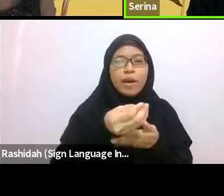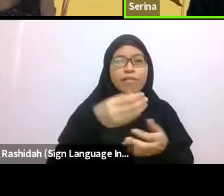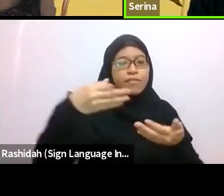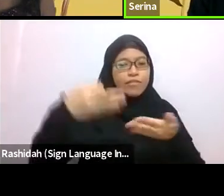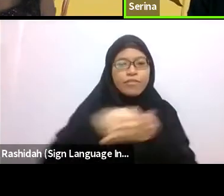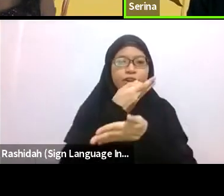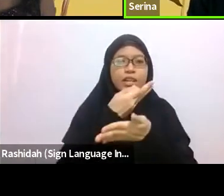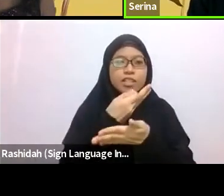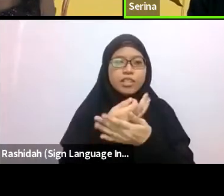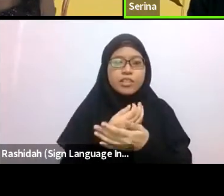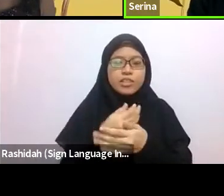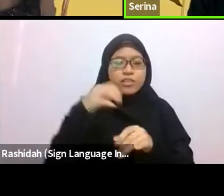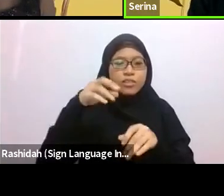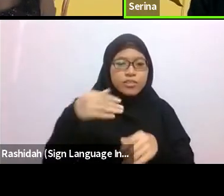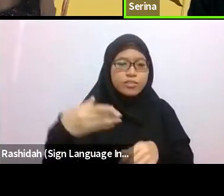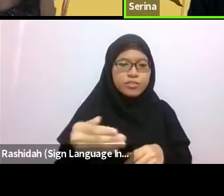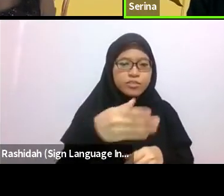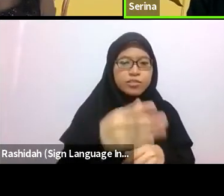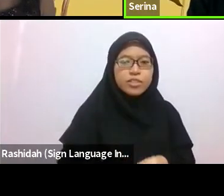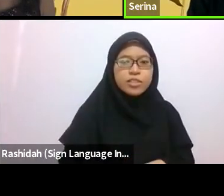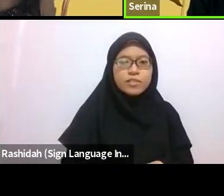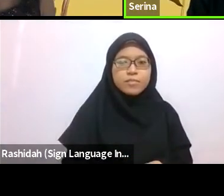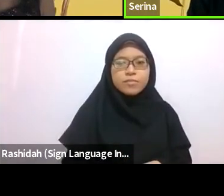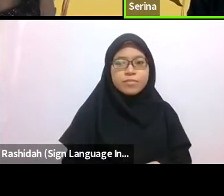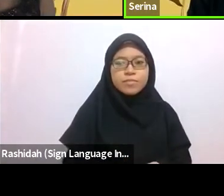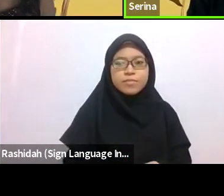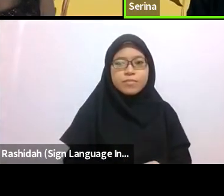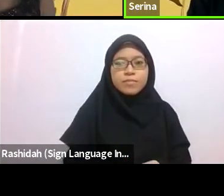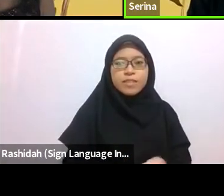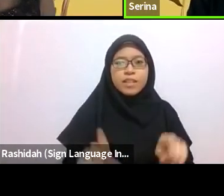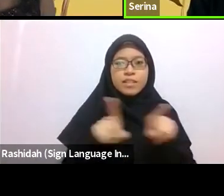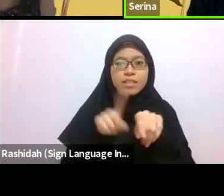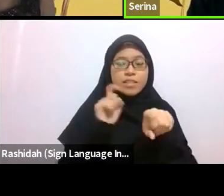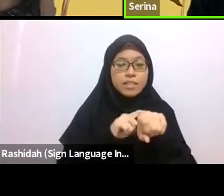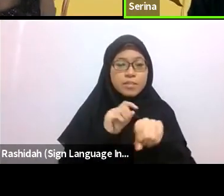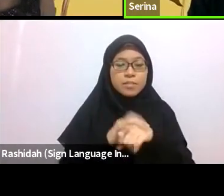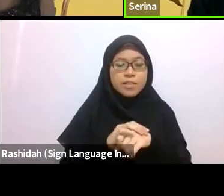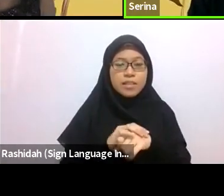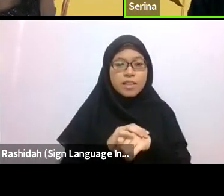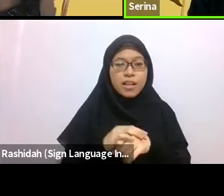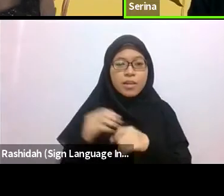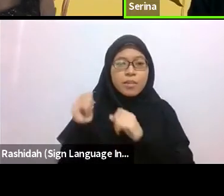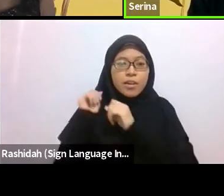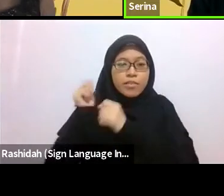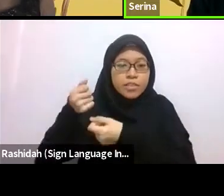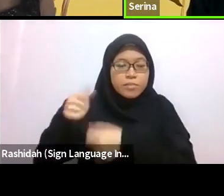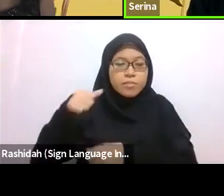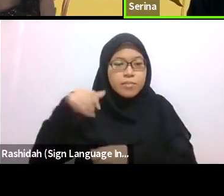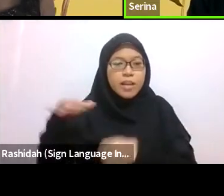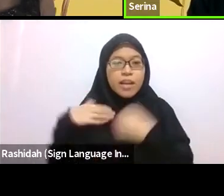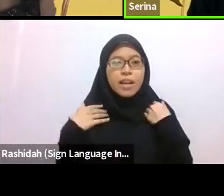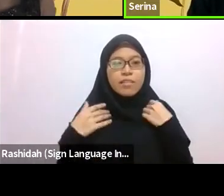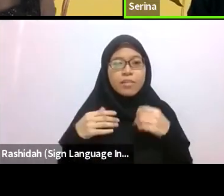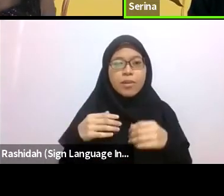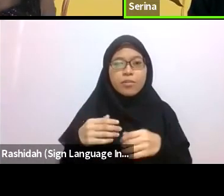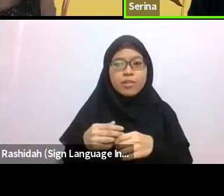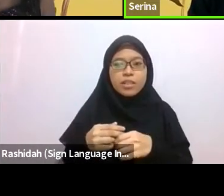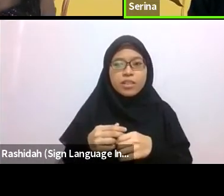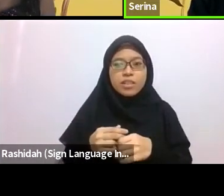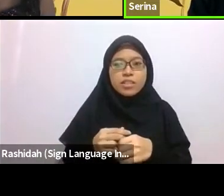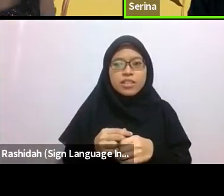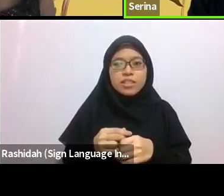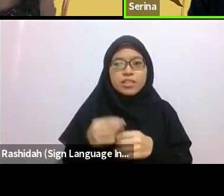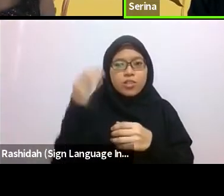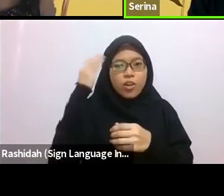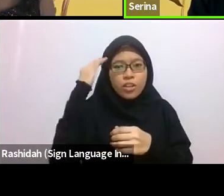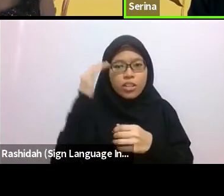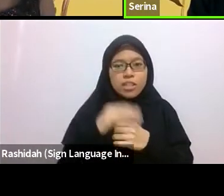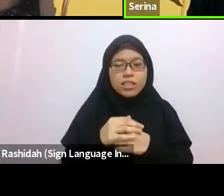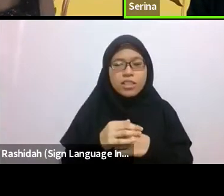At the same time, customers are taught about seafood seasonality, are enlightened on the hazards of artisanal fishing, and the skills required to bring in the seafood for their tables.